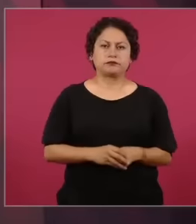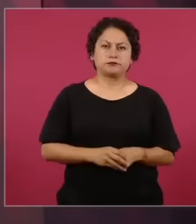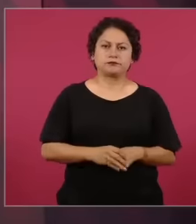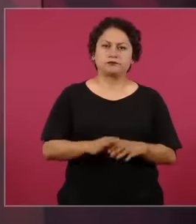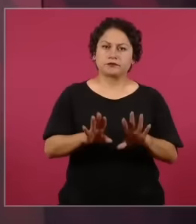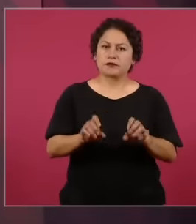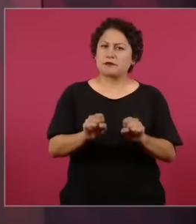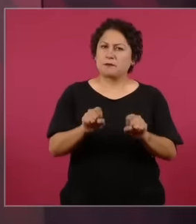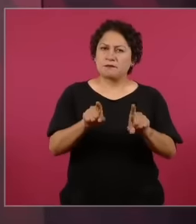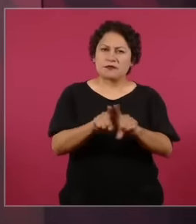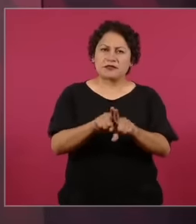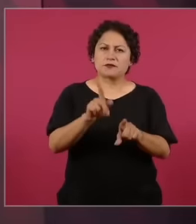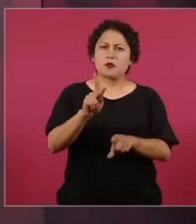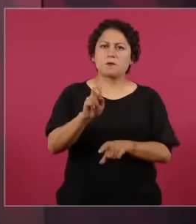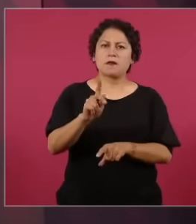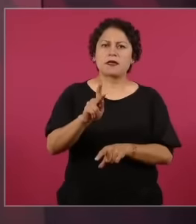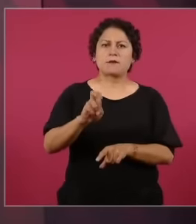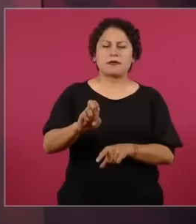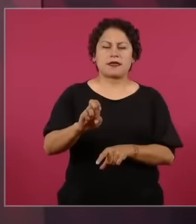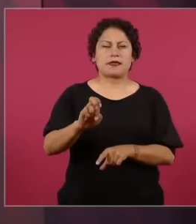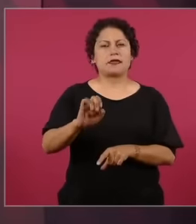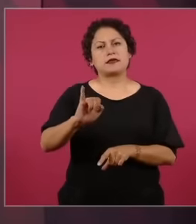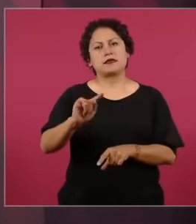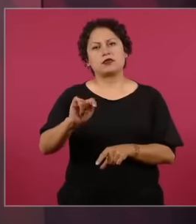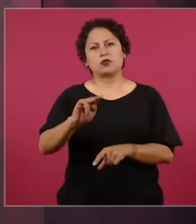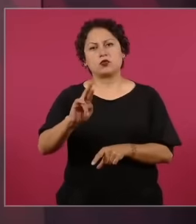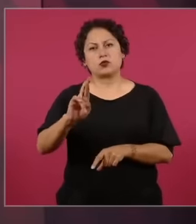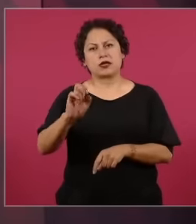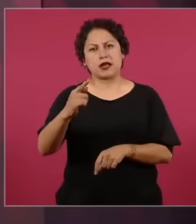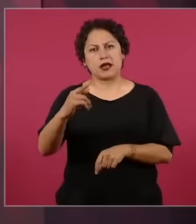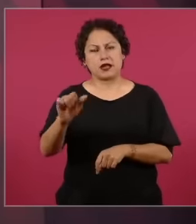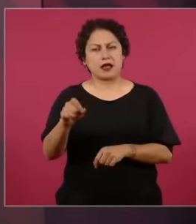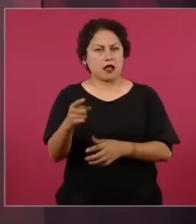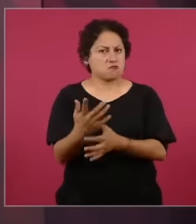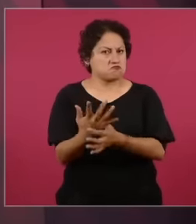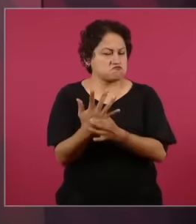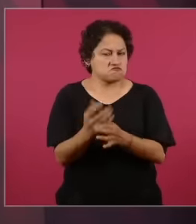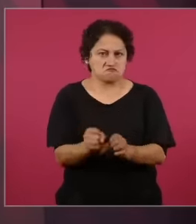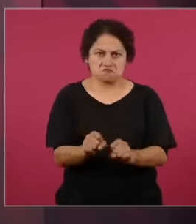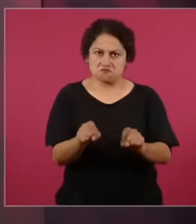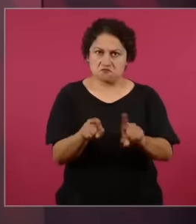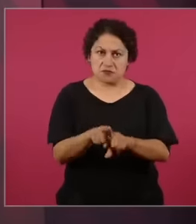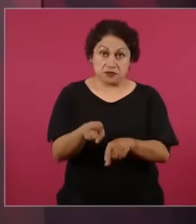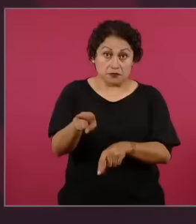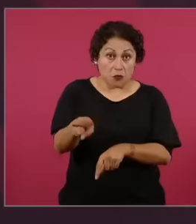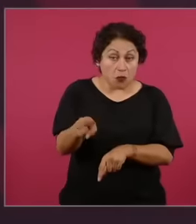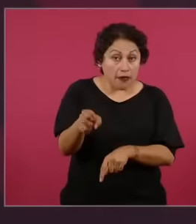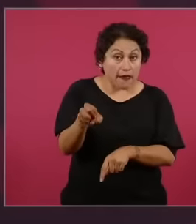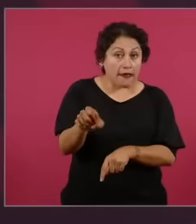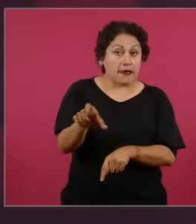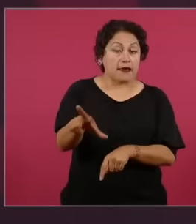a great